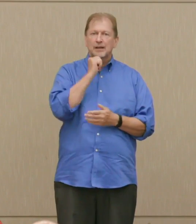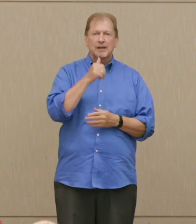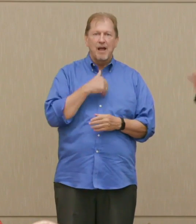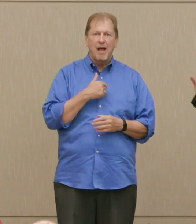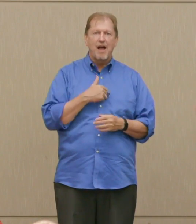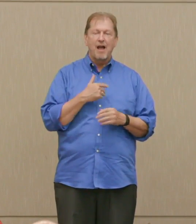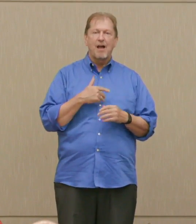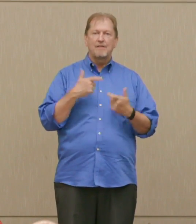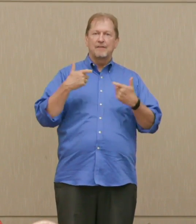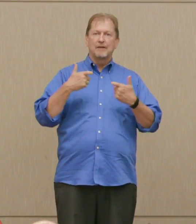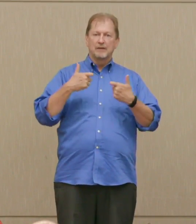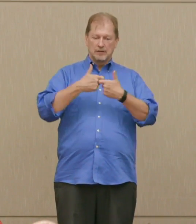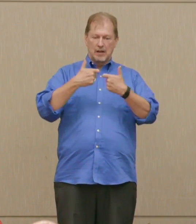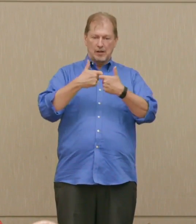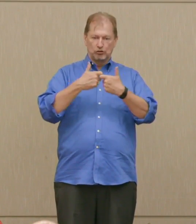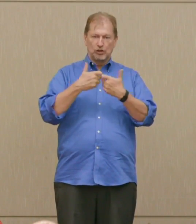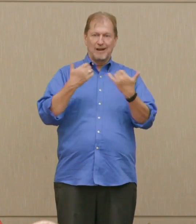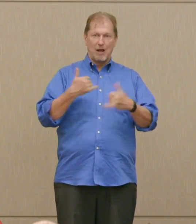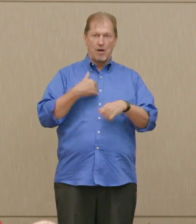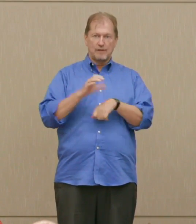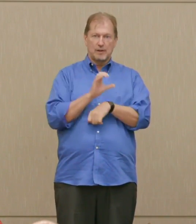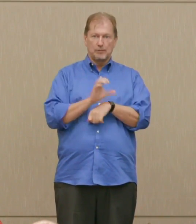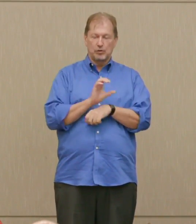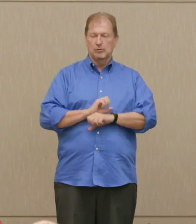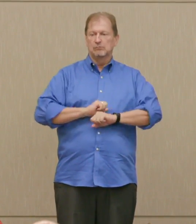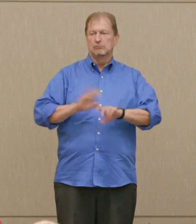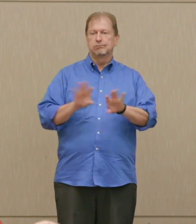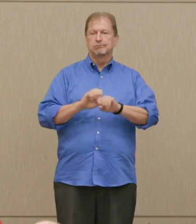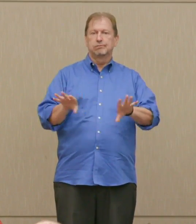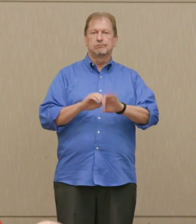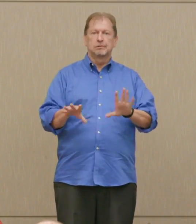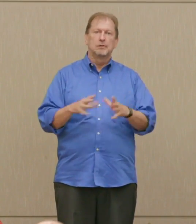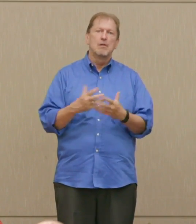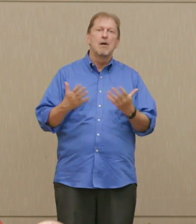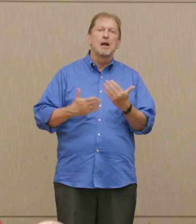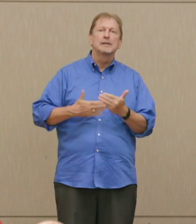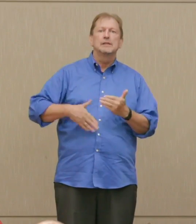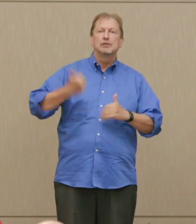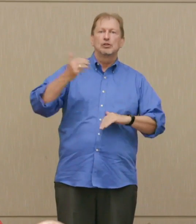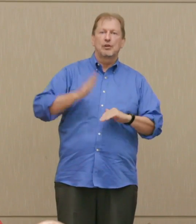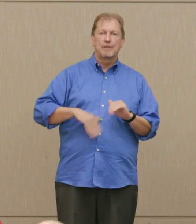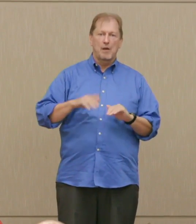But with digital, she released a lot more and faced life in prison as I did.